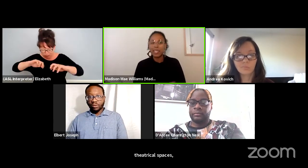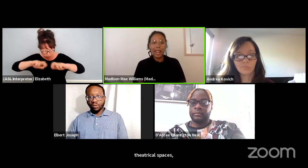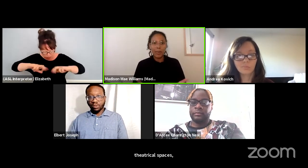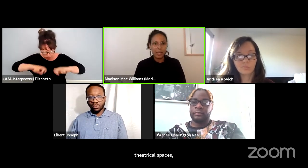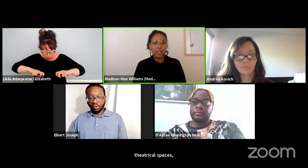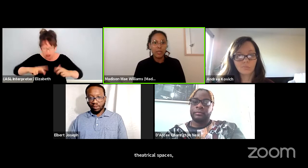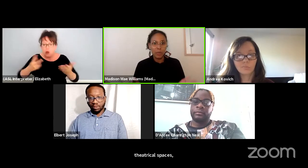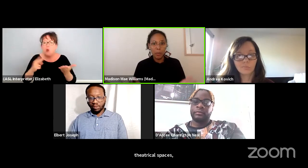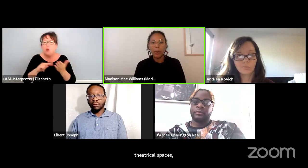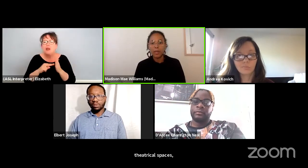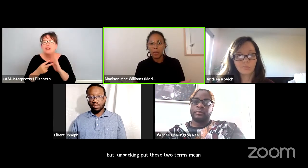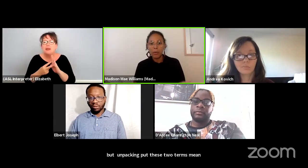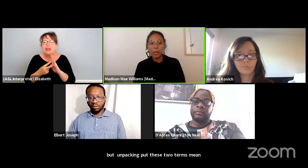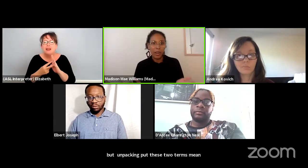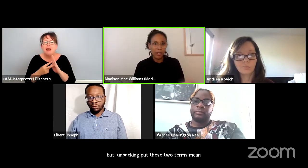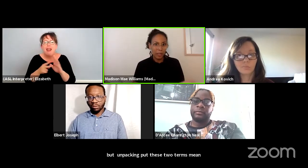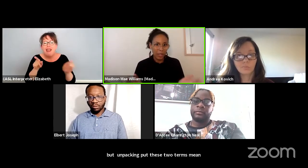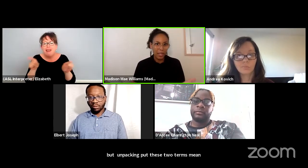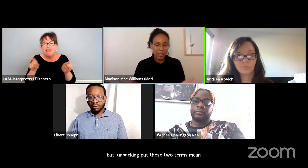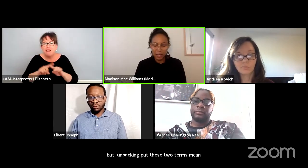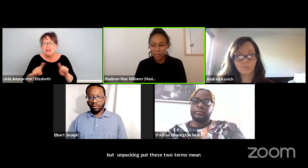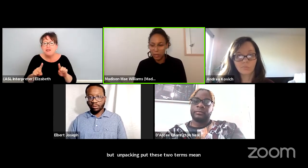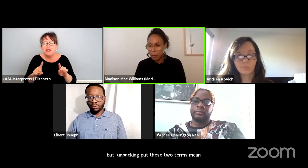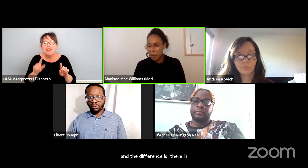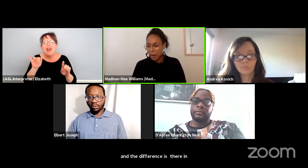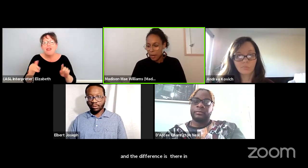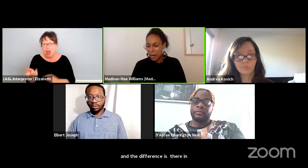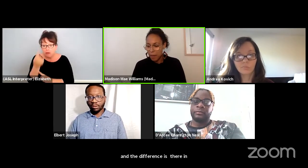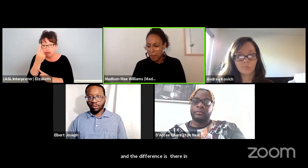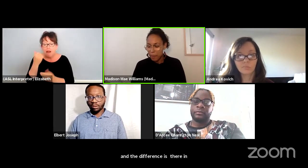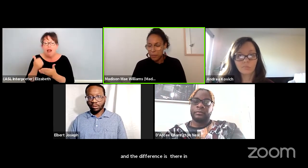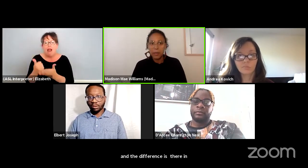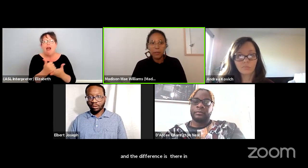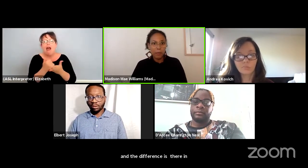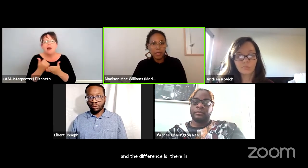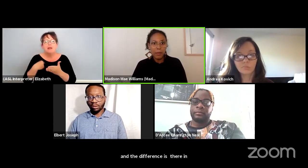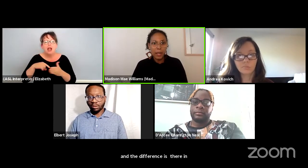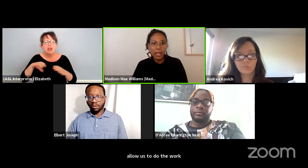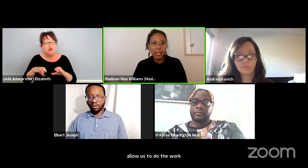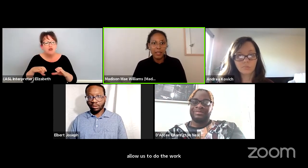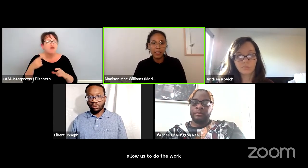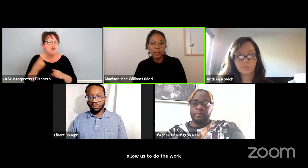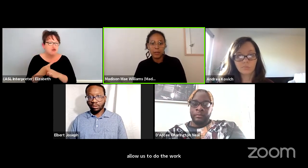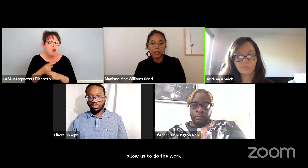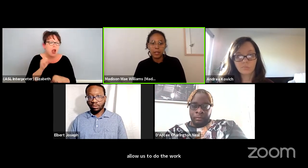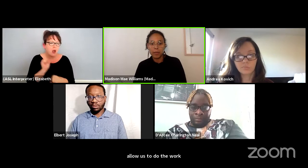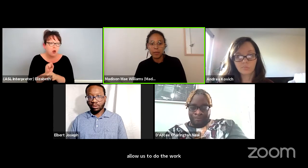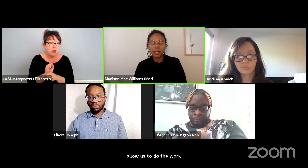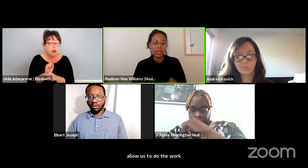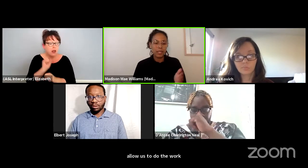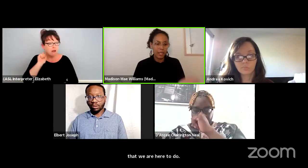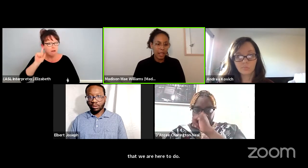allow us to do the work that we all are here to do. So for me, when I hear the two terms